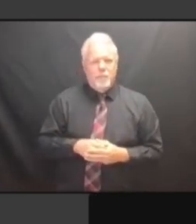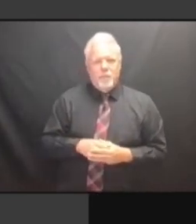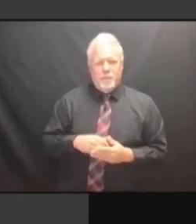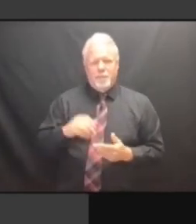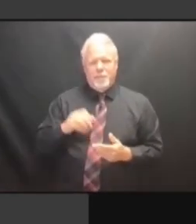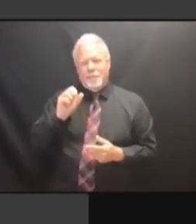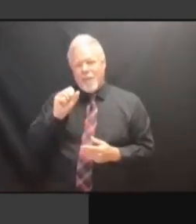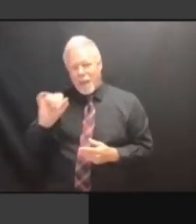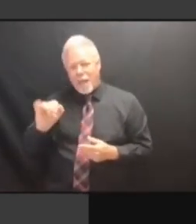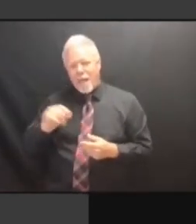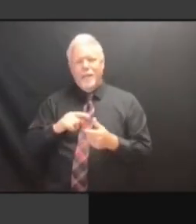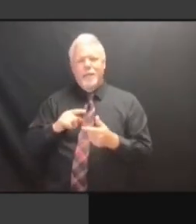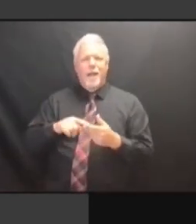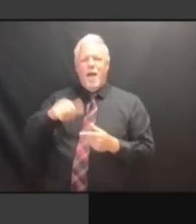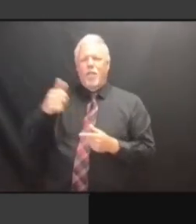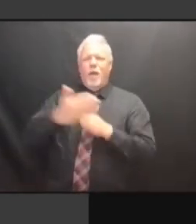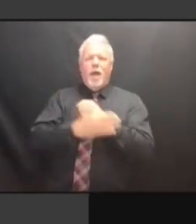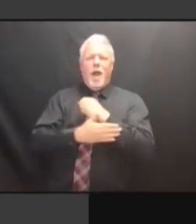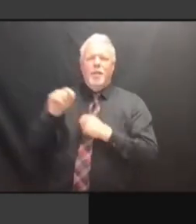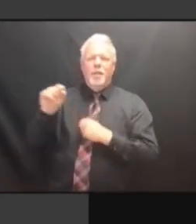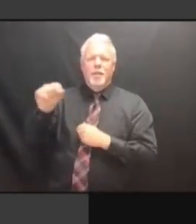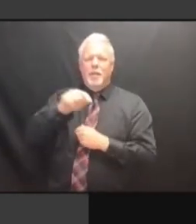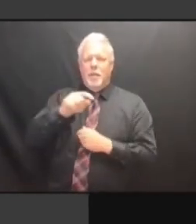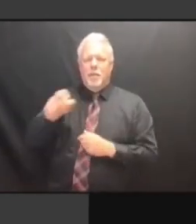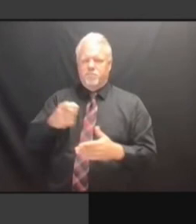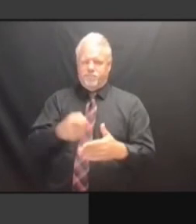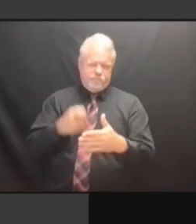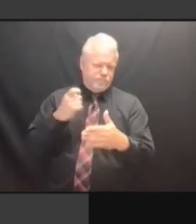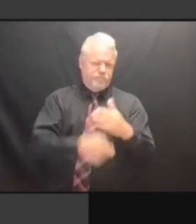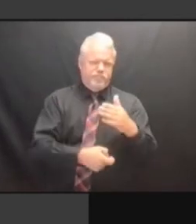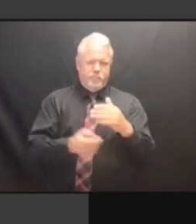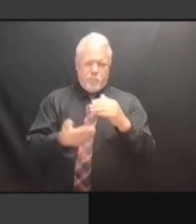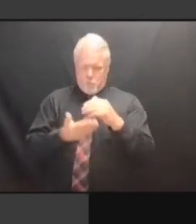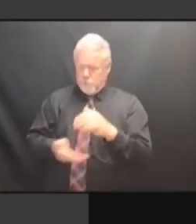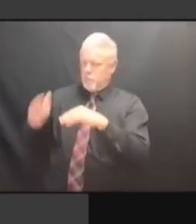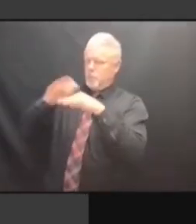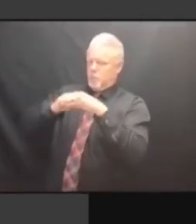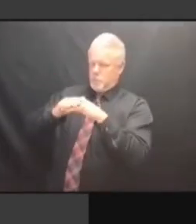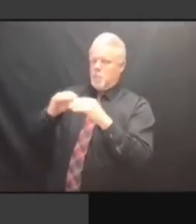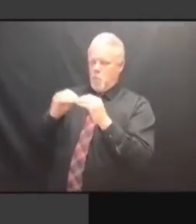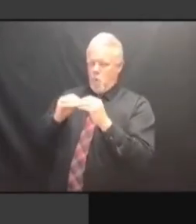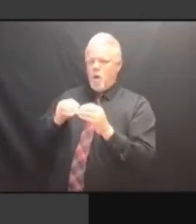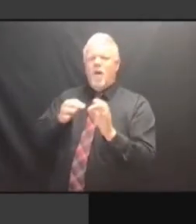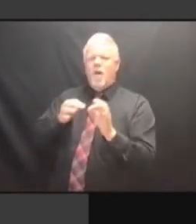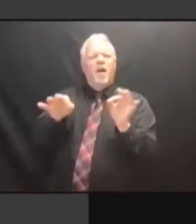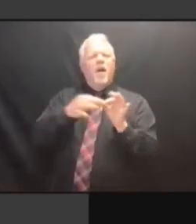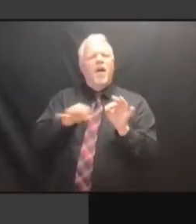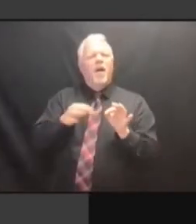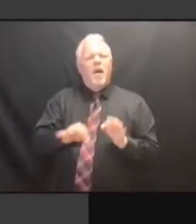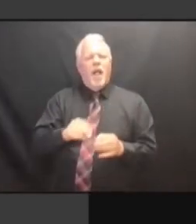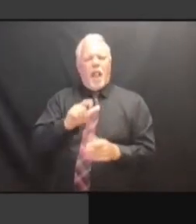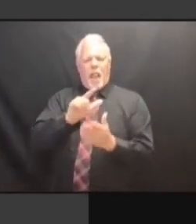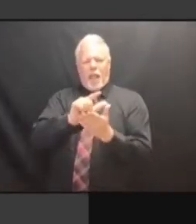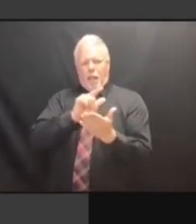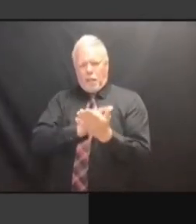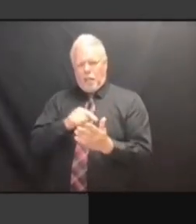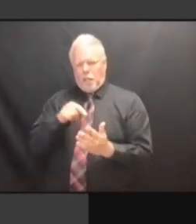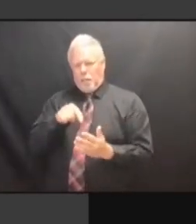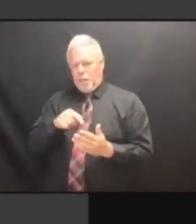EXPRESS, THE STATEN ISLAND ADVANCE, AND EL DIARO, EXPRESS, THE STATEN ISLAND ADVANCE, AND EL DIARO, ONE EXPRESS, THE STATEN ISLAND ADVANCE, AND EL DIARO, ONE OF ADVANCE, AND EL DIARO, ONE OF ADVANCE, AND EL DIARO, ONE OF THE ADVANCE, AND EL DIARO, ONE OF THE SPANISH ADVANCE, AND EL DIARO, ONE OF THE SPANISH LANGUAGE ADVANCE, AND EL DIARO, ONE OF THE SPANISH LANGUAGE NEWSPAPERS THE SPANISH LANGUAGE NEWSPAPERS THE SPANISH LANGUAGE NEWSPAPERS IN THE SPANISH LANGUAGE NEWSPAPERS IN NEW THE SPANISH LANGUAGE NEWSPAPERS IN NEW YORK THE SPANISH LANGUAGE NEWSPAPERS IN NEW YORK CITY. IN NEW YORK CITY. IN NEW YORK CITY. WE'LL IN NEW YORK CITY. WE'LL PROBABLY IN NEW YORK CITY. WE'LL PROBABLY PAY IN NEW YORK CITY. WE'LL PROBABLY PAY THAT IN NEW YORK CITY. WE'LL PROBABLY PAY THAT OUT IN NEW YORK CITY. WE'LL PROBABLY PAY THAT OUT OF WE'LL PROBABLY PAY THAT OUT OF WE'LL PROBABLY PAY THAT OUT OF OUR WE'LL PROBABLY PAY THAT OUT OF OUR POCKET WE'LL PROBABLY PAY THAT OUT OF OUR POCKET BECAUSE WE'LL PROBABLY PAY THAT OUT OF OUR POCKET BECAUSE THE WE'LL PROBABLY PAY THAT OUT OF OUR POCKET BECAUSE THE OFFICE WE'LL PROBABLY PAY THAT OUT OF OUR POCKET BECAUSE THE OFFICE OF OUR POCKET BECAUSE THE OFFICE OF